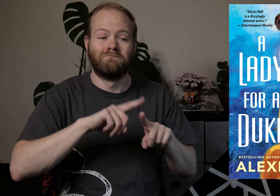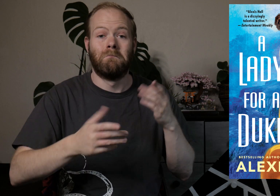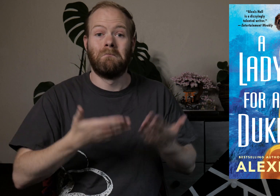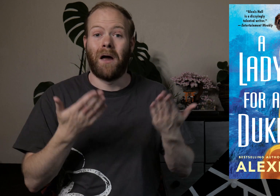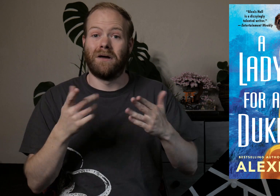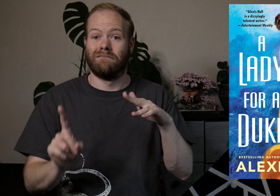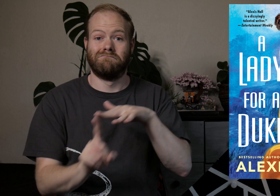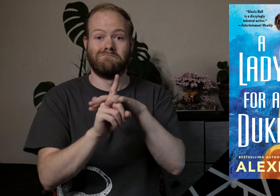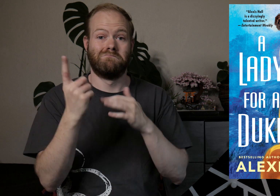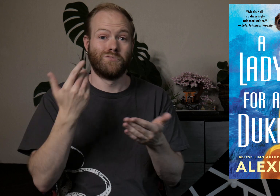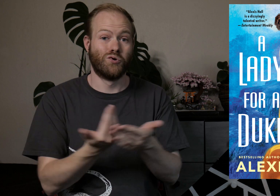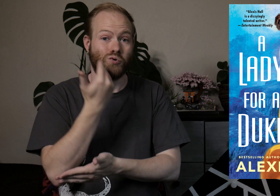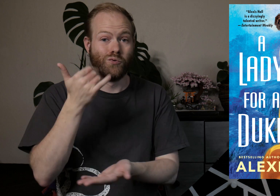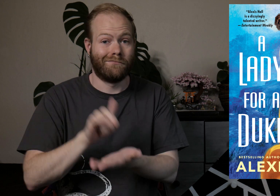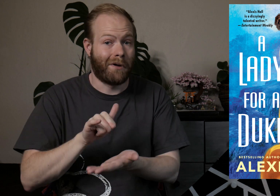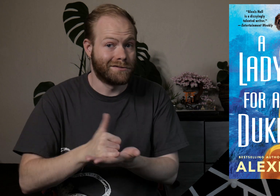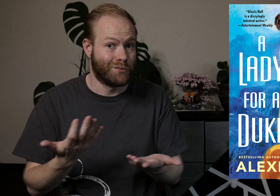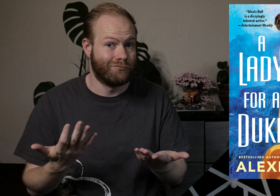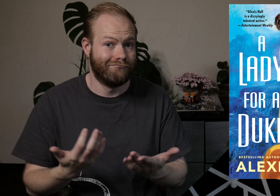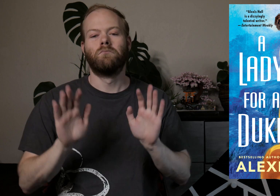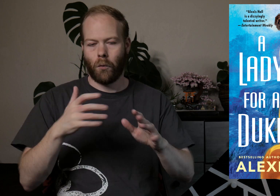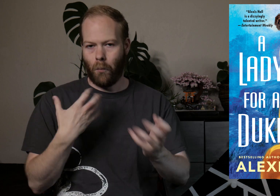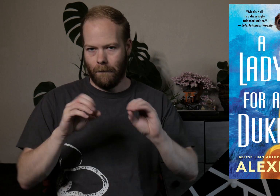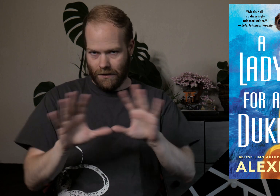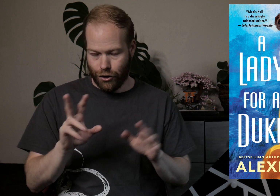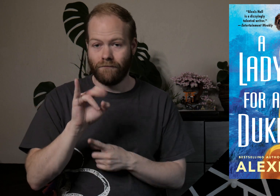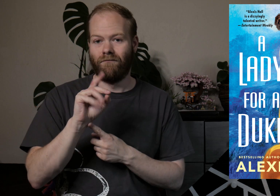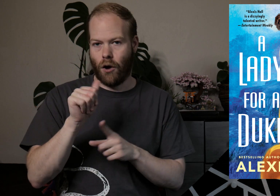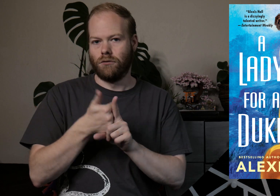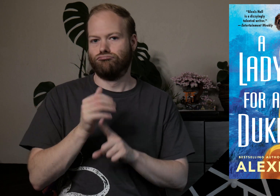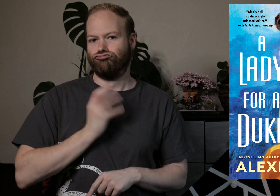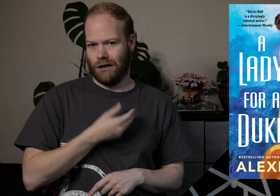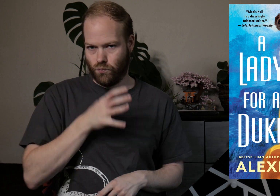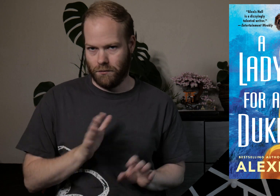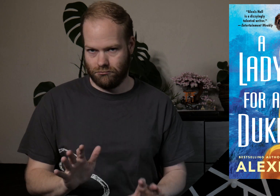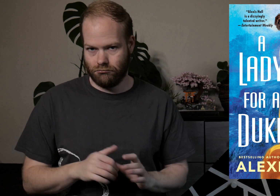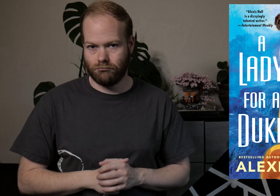but perhaps giving rise to something new and impossible. I want to be clear, Viola is a trans woman.